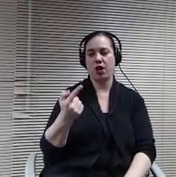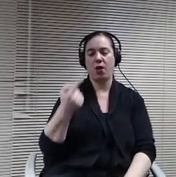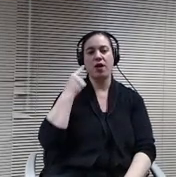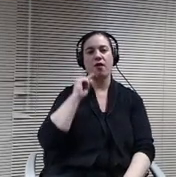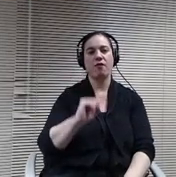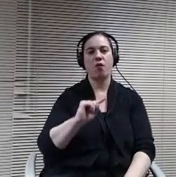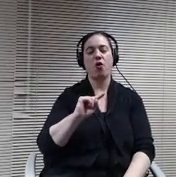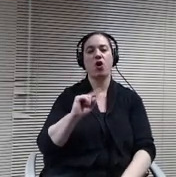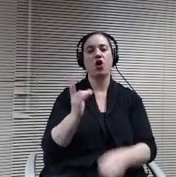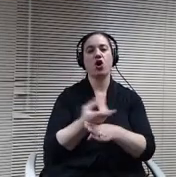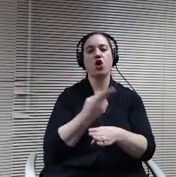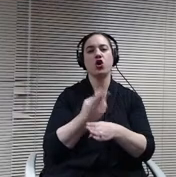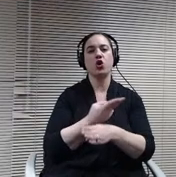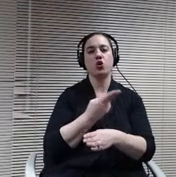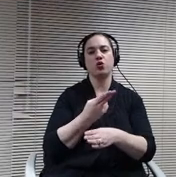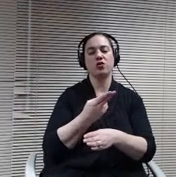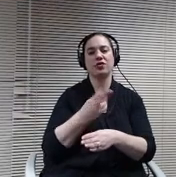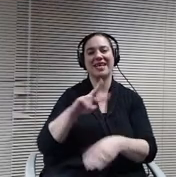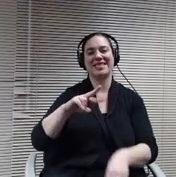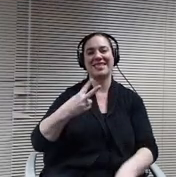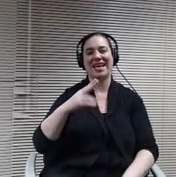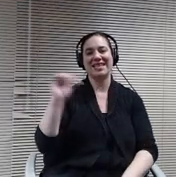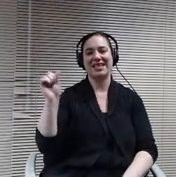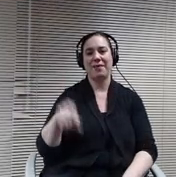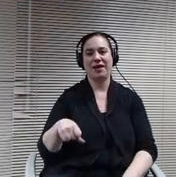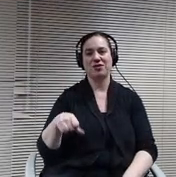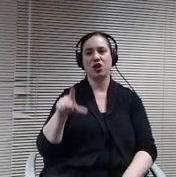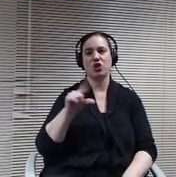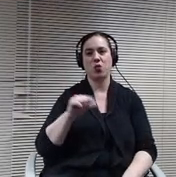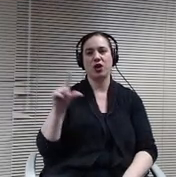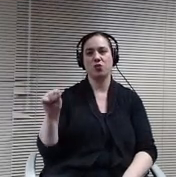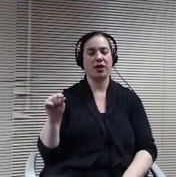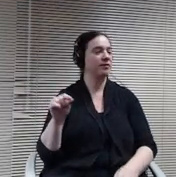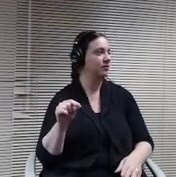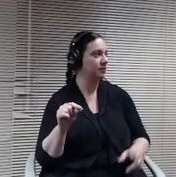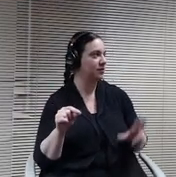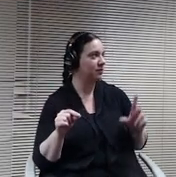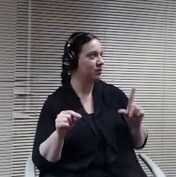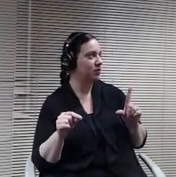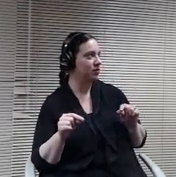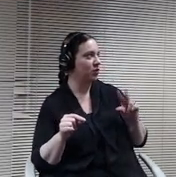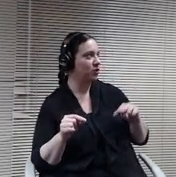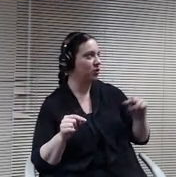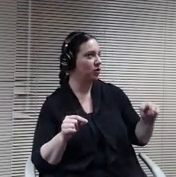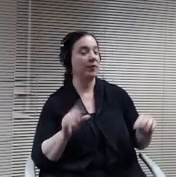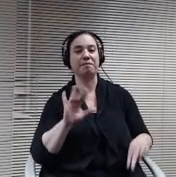2020 Two 2022 thank you John Ann. Can I have a second? Is